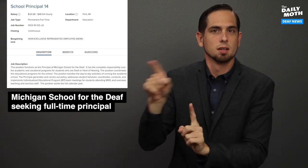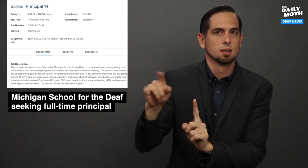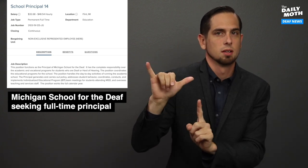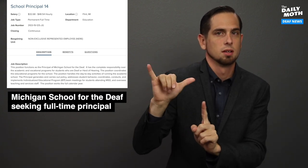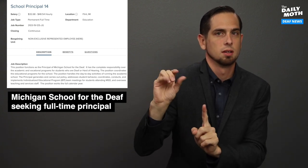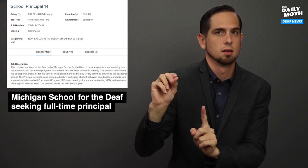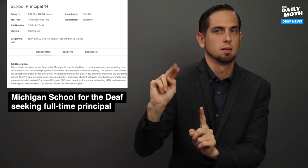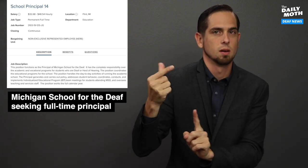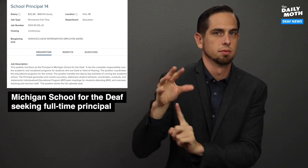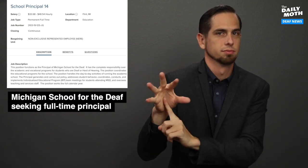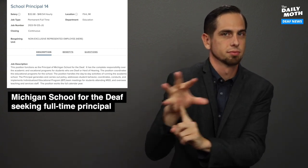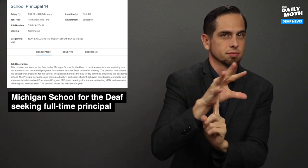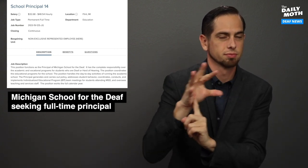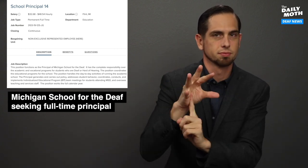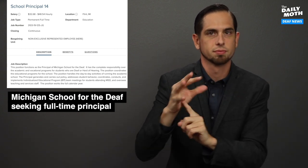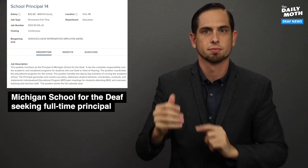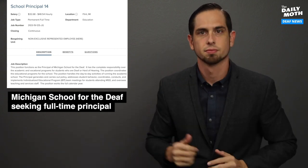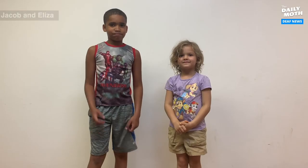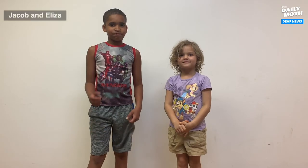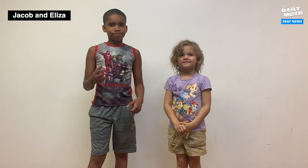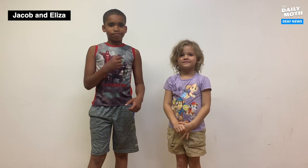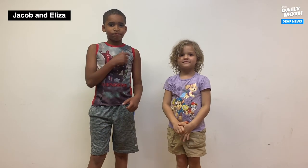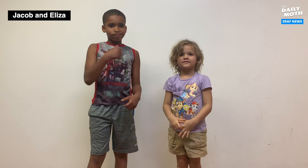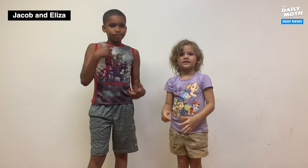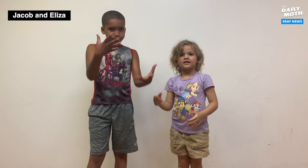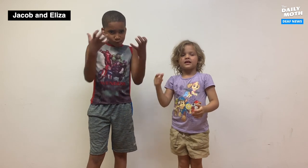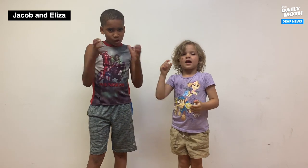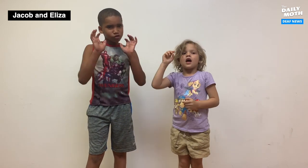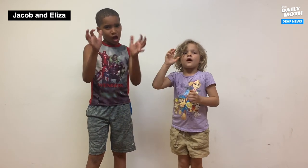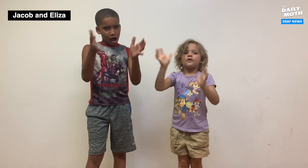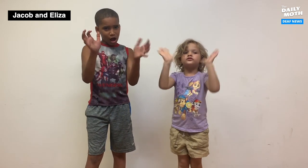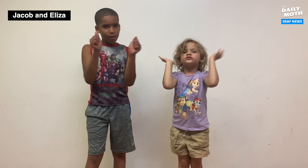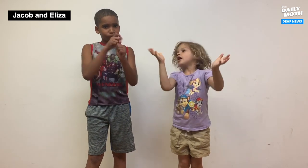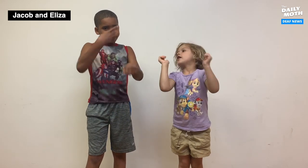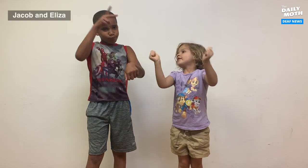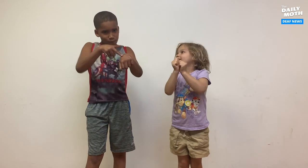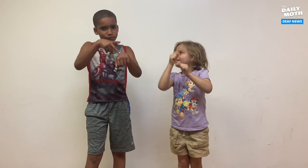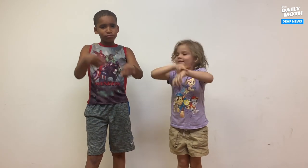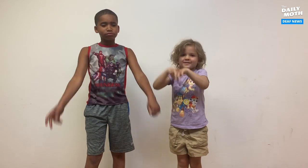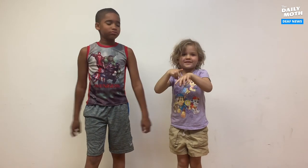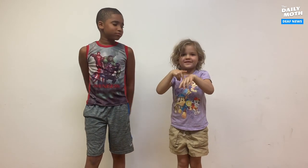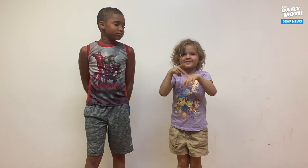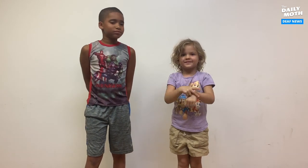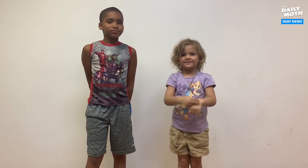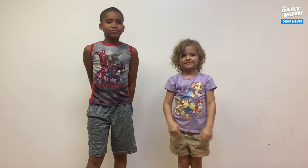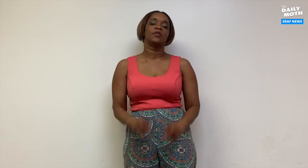that Young filmed. We want to sign and chat with our principal.